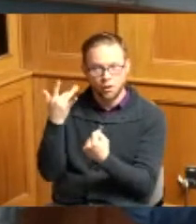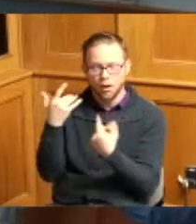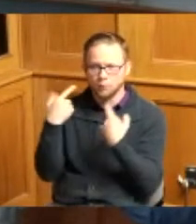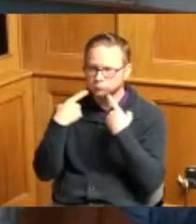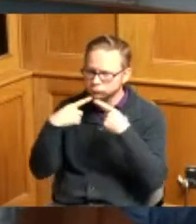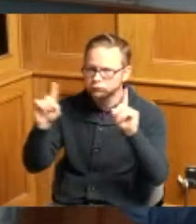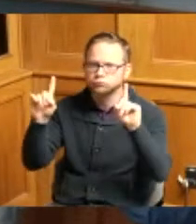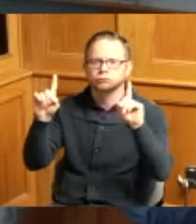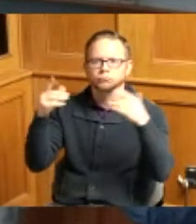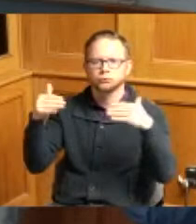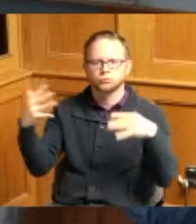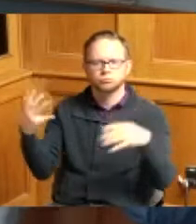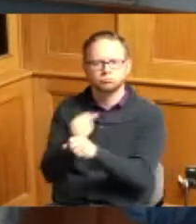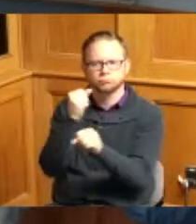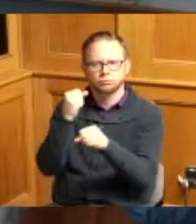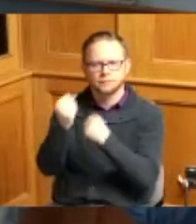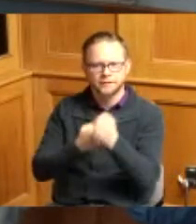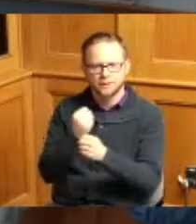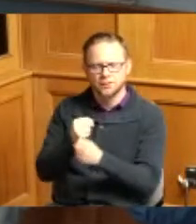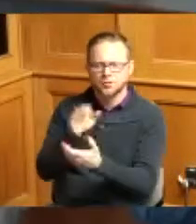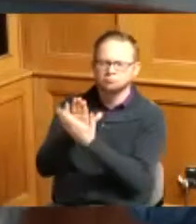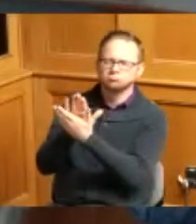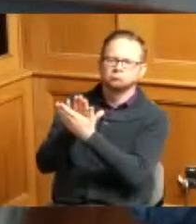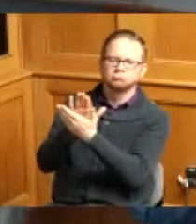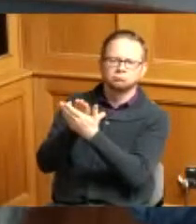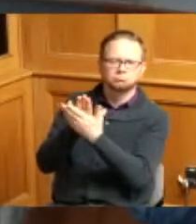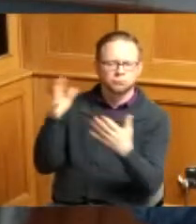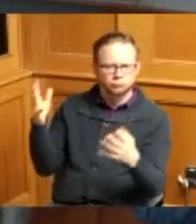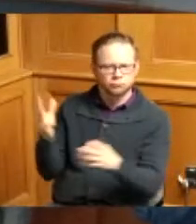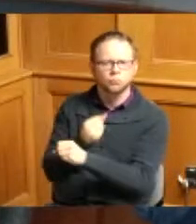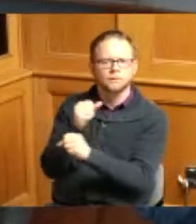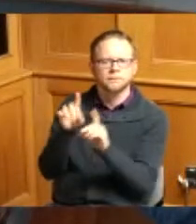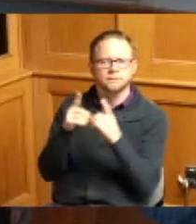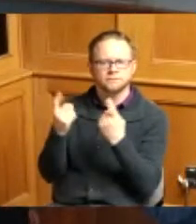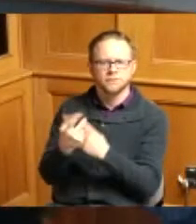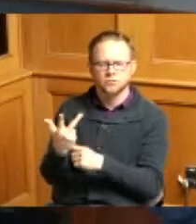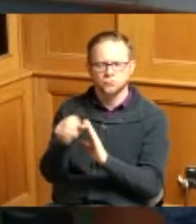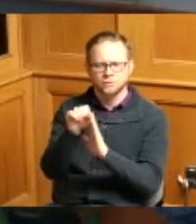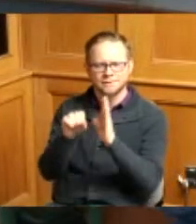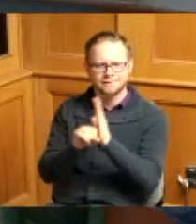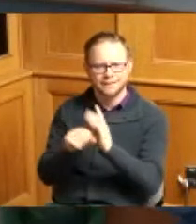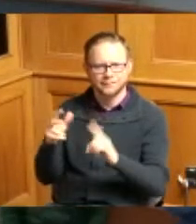and commends the team on winning the division three state championship be it further proclaimed